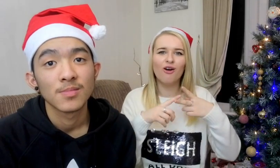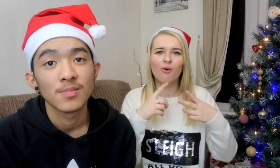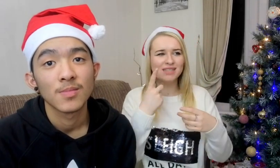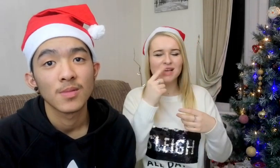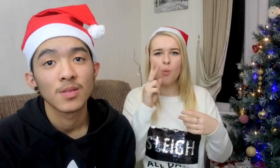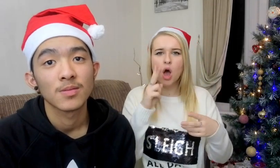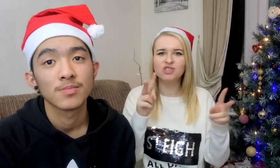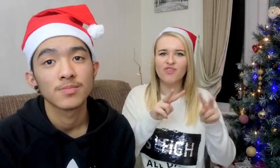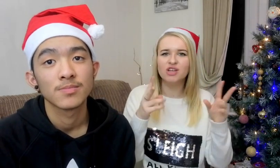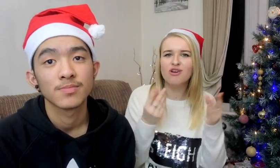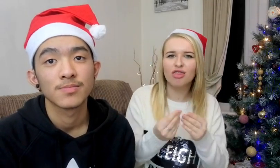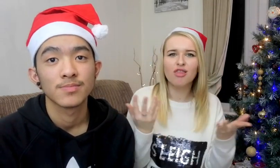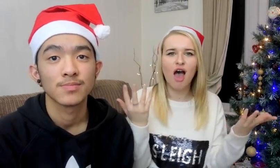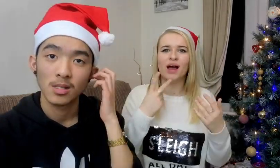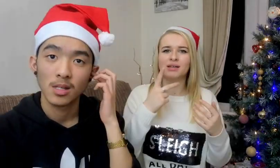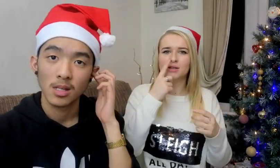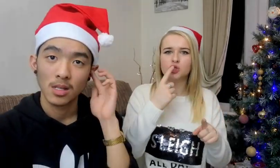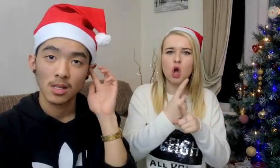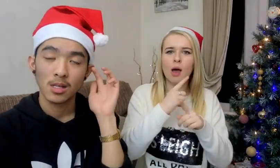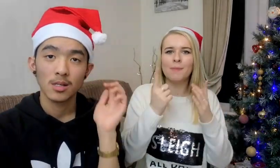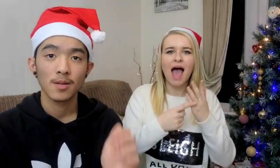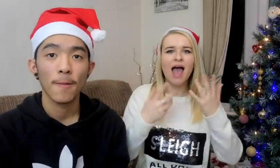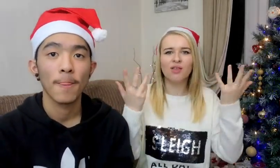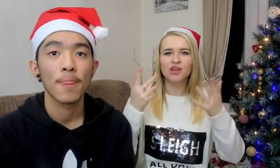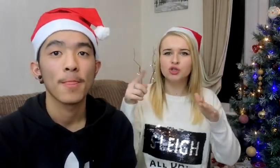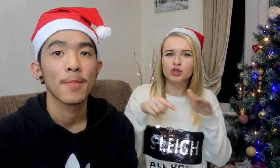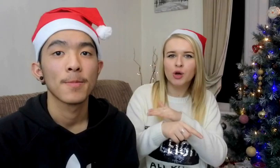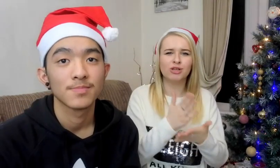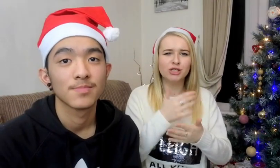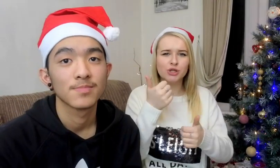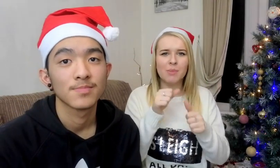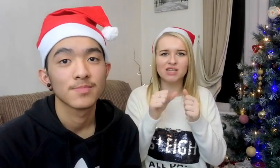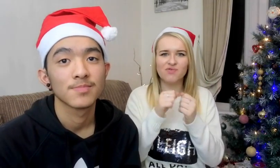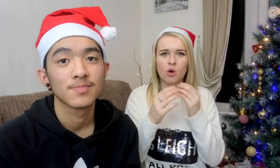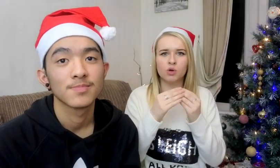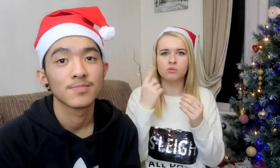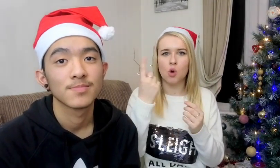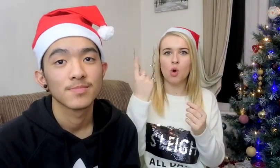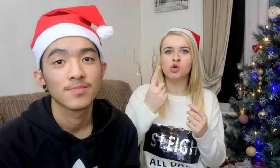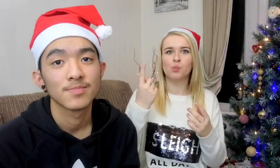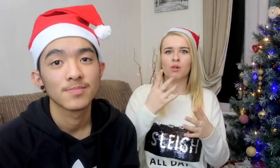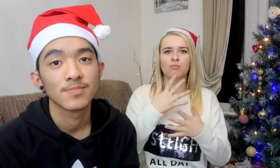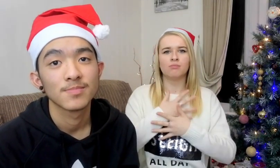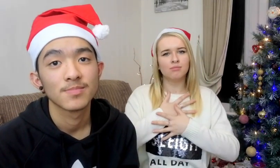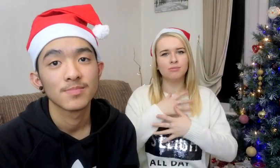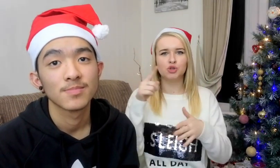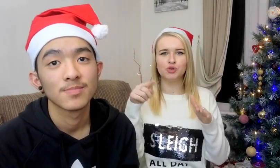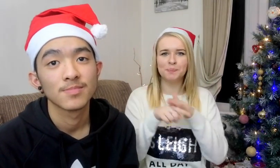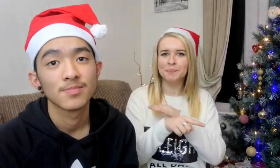We can watch YouTube videos together We can also talk anything about YouTube It is really good to have a best friend who is obsessed YouTube too